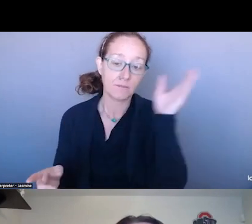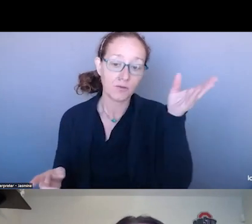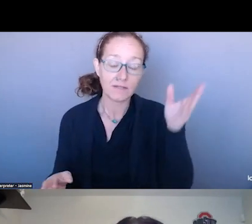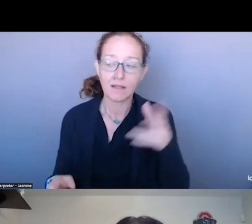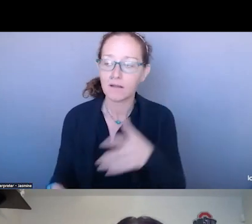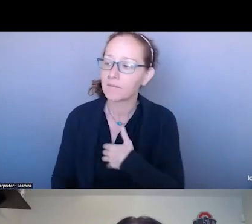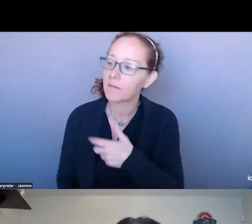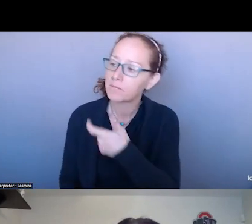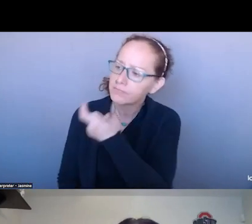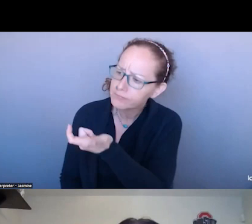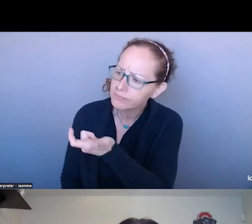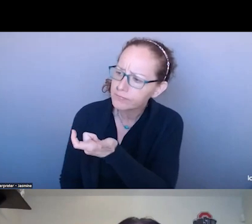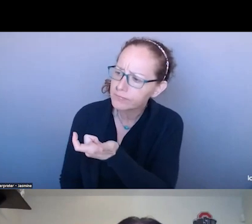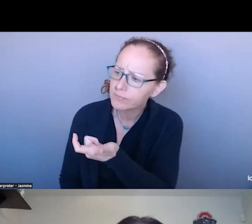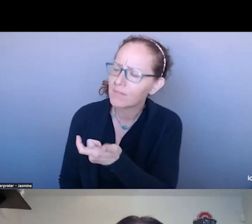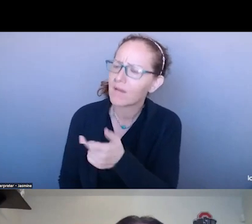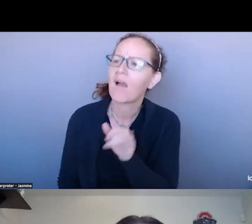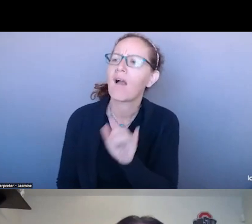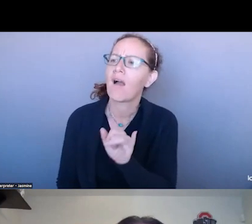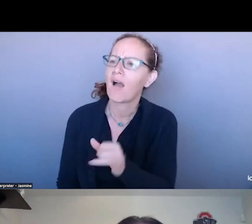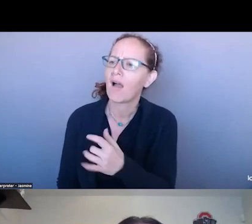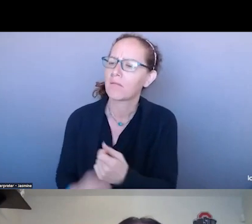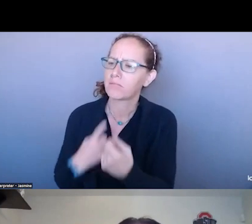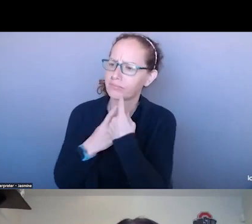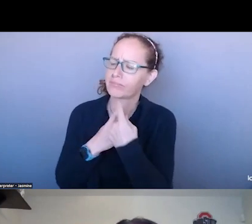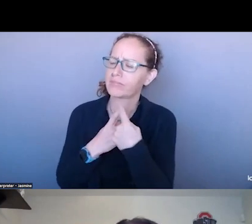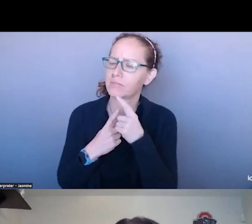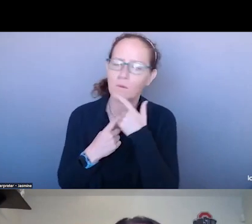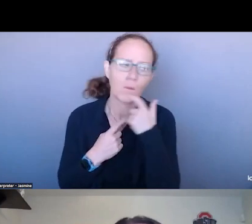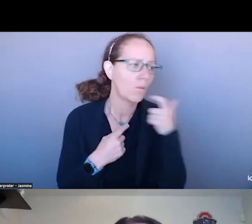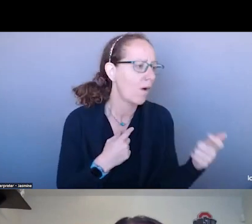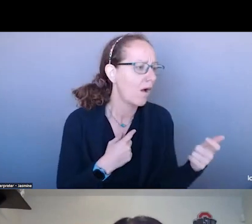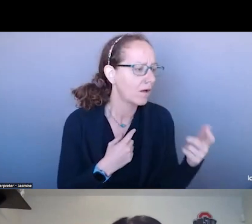WATCH ABOUT THE FREEDOM HOUSE.